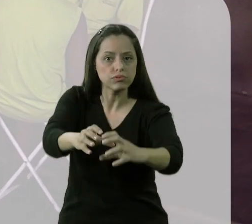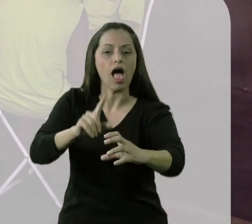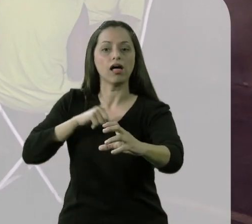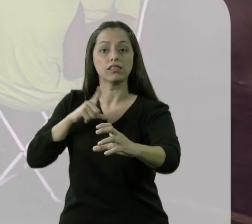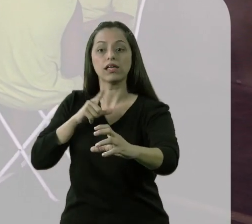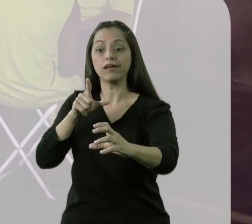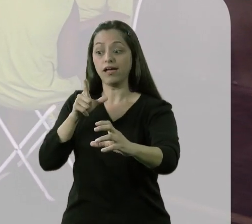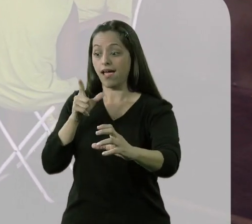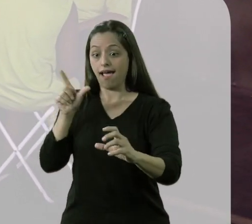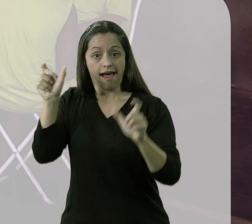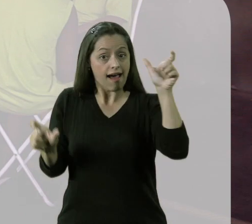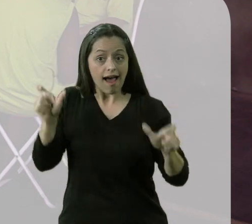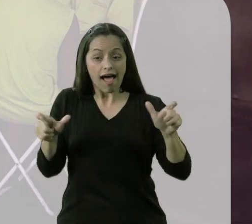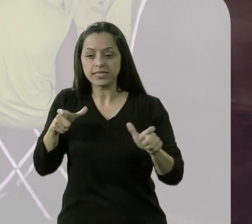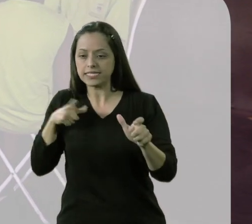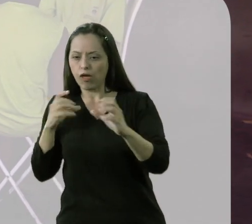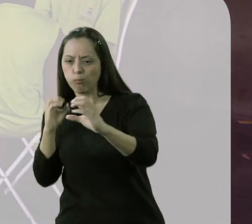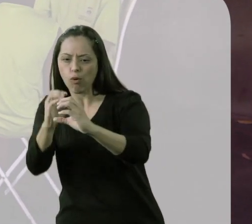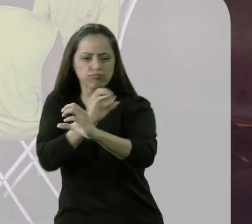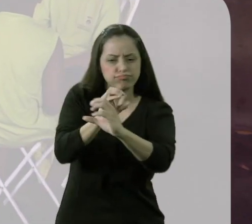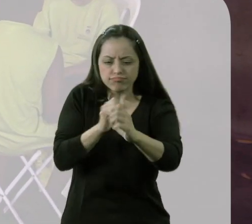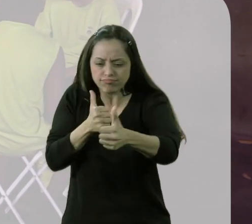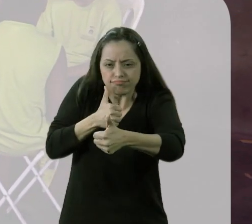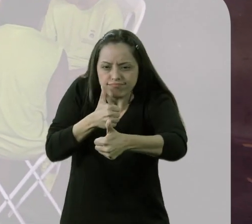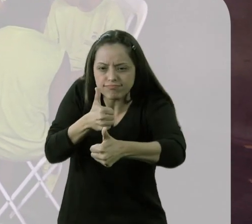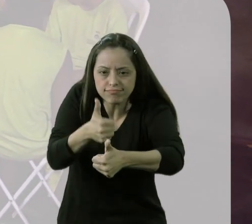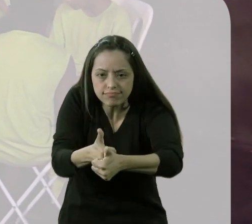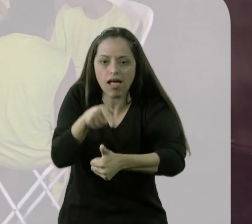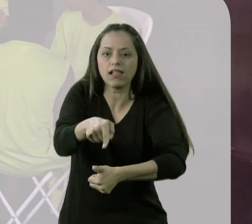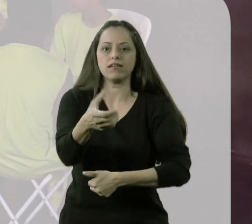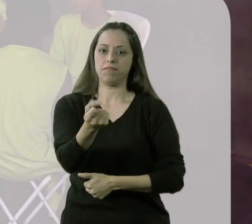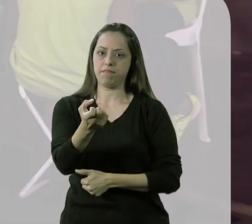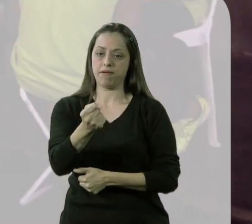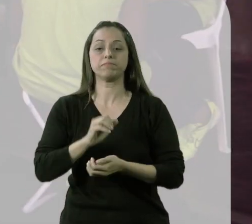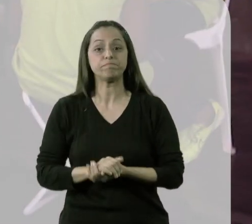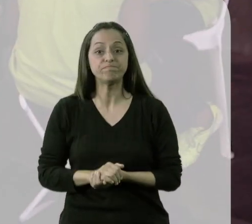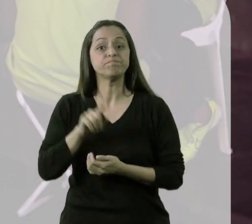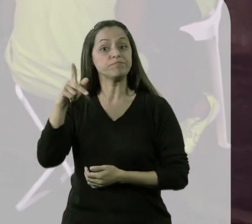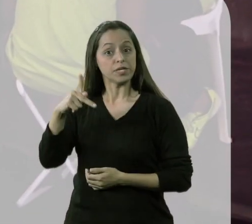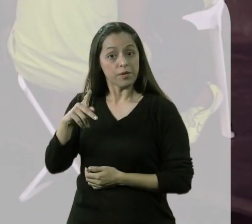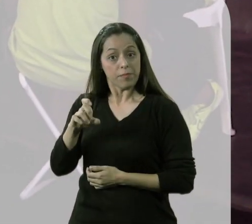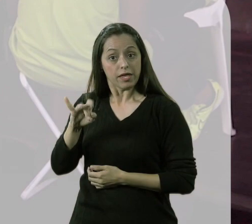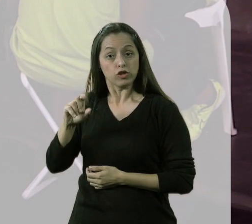to approach the red and blue balls to the target ball, which is the jack ball. Pedro will drop the jack ball,